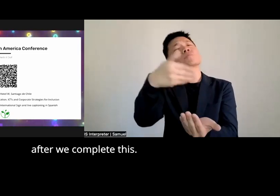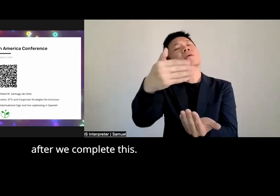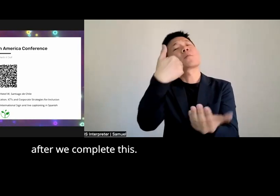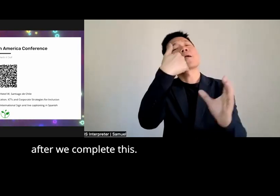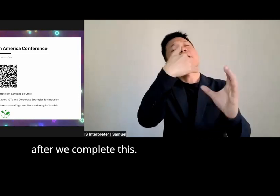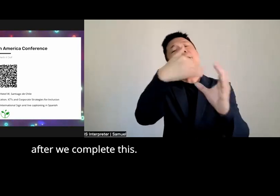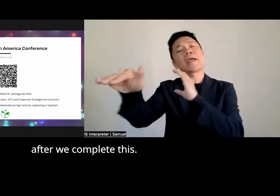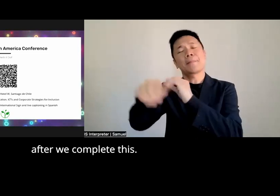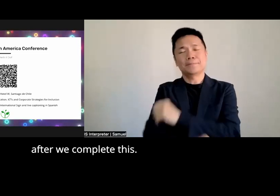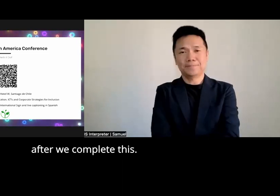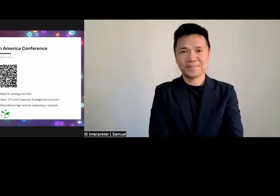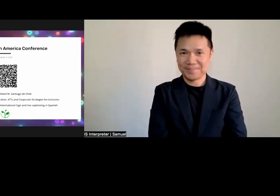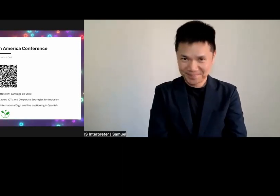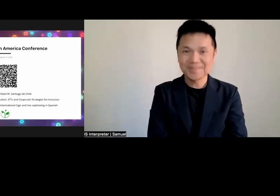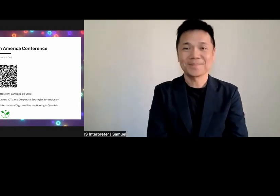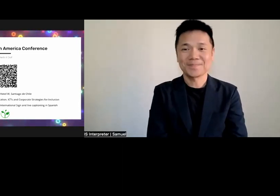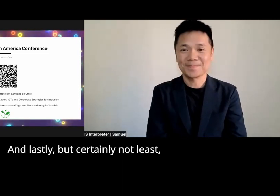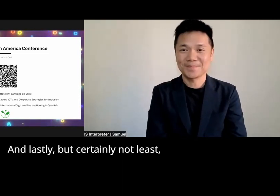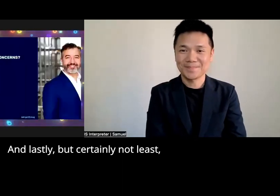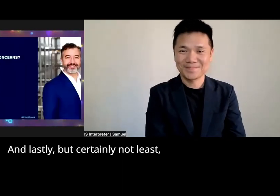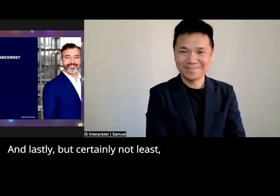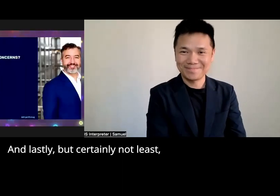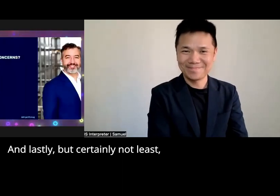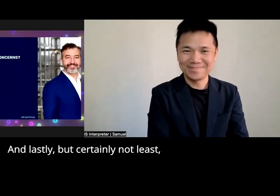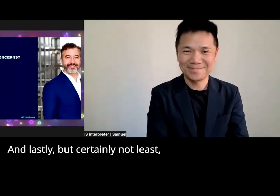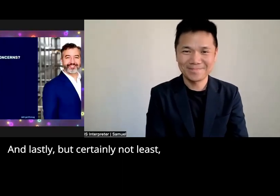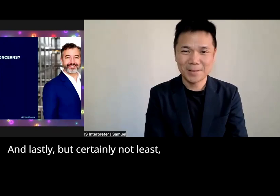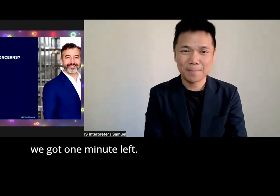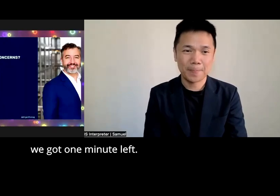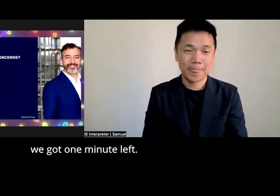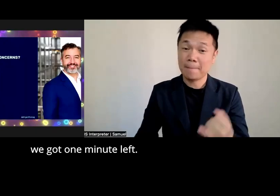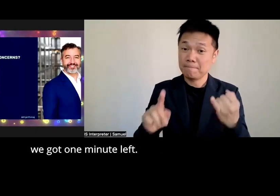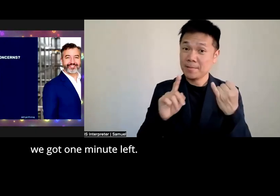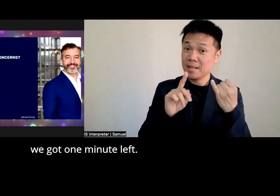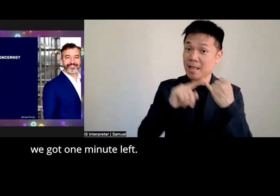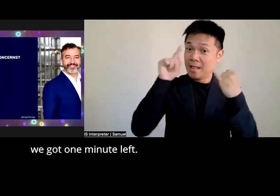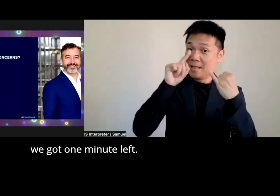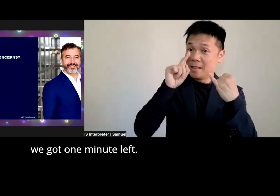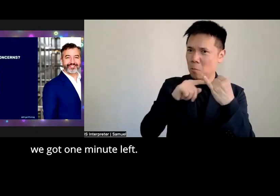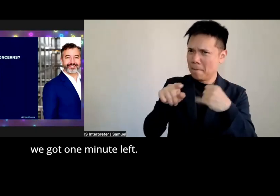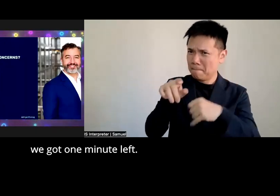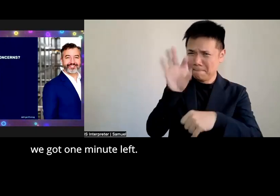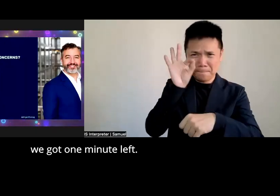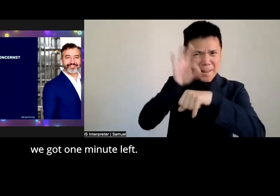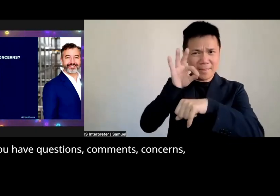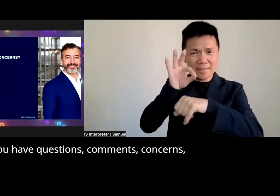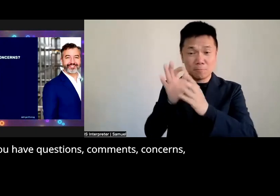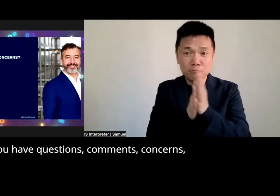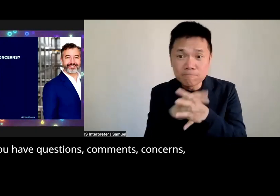after we complete this and lastly but certainly not least we got one minute less left if you have